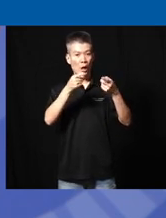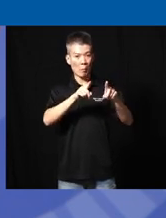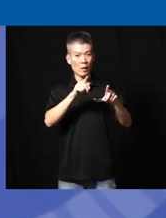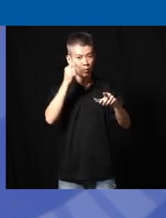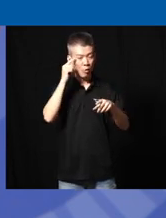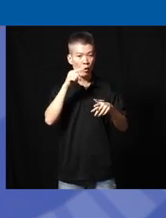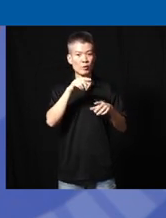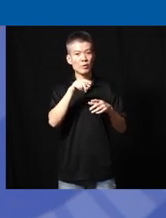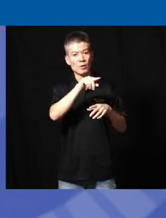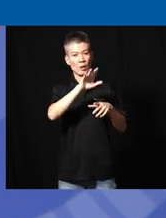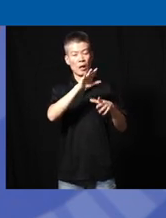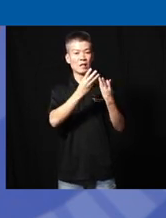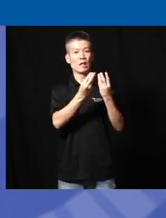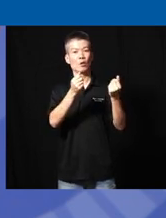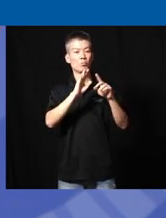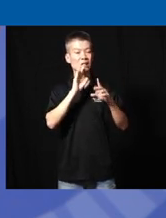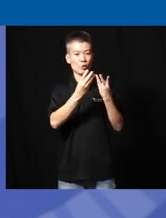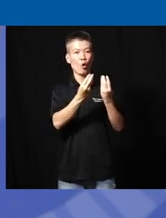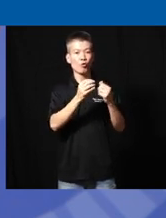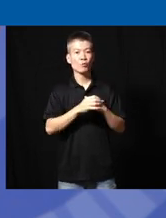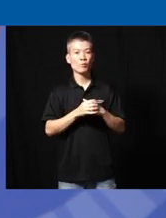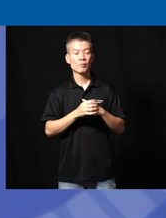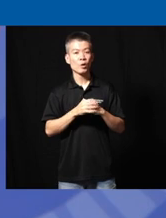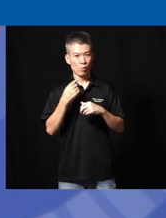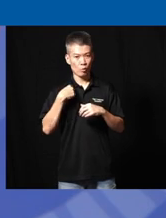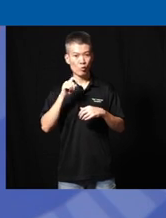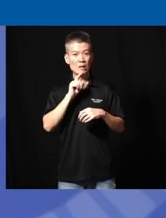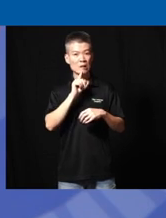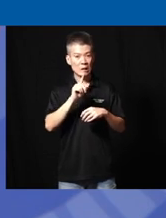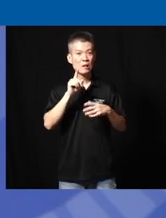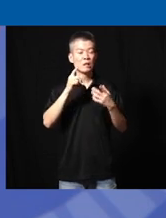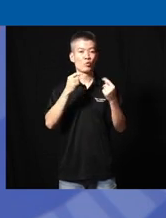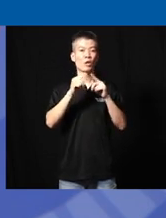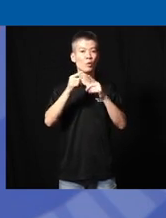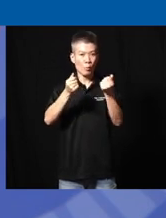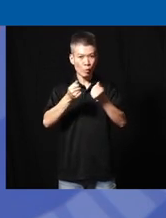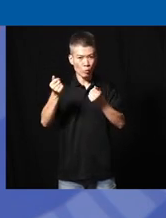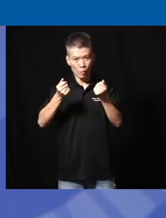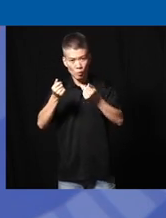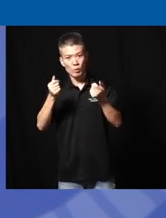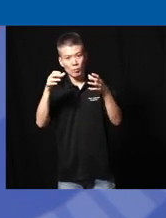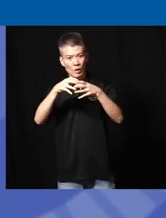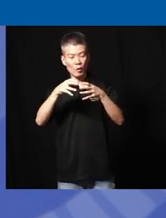in order for their solutions to be solved so we really needed to try and pull them down together